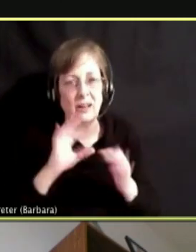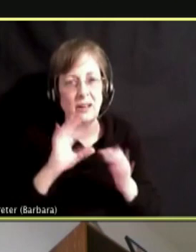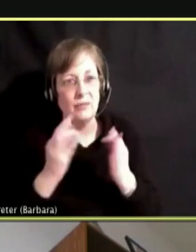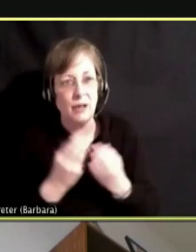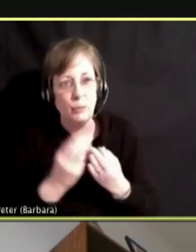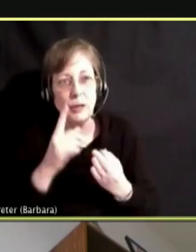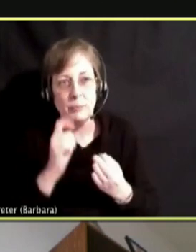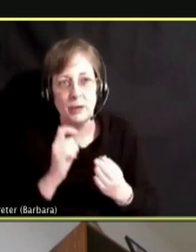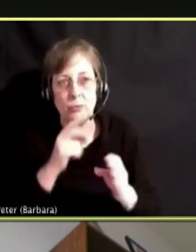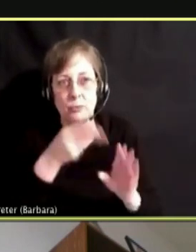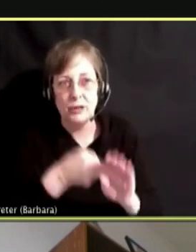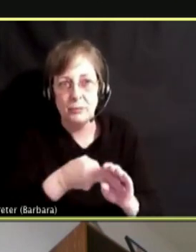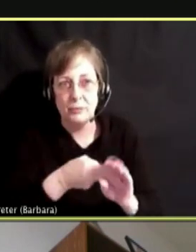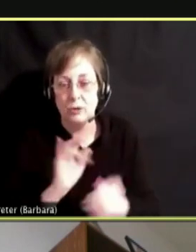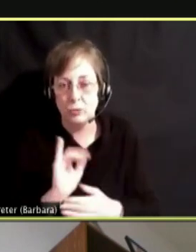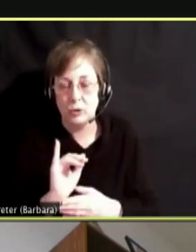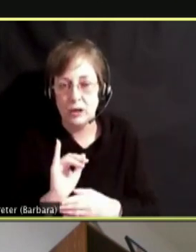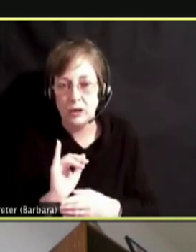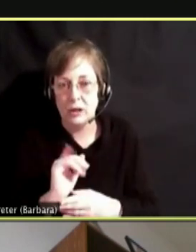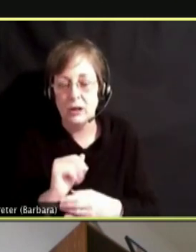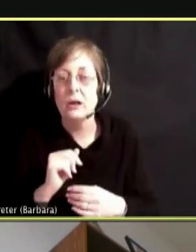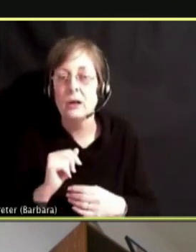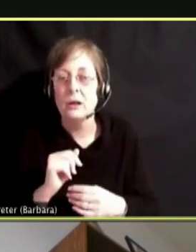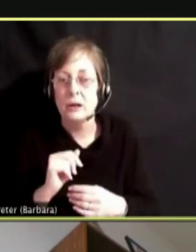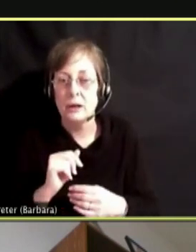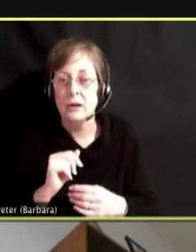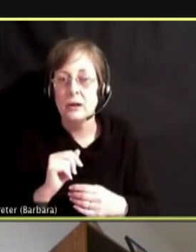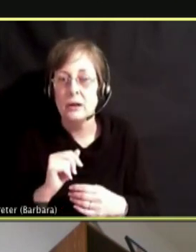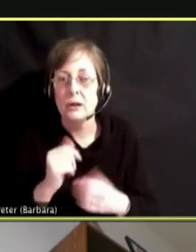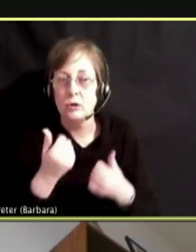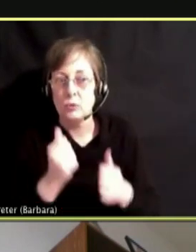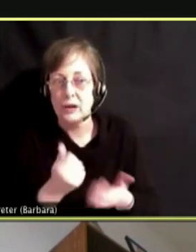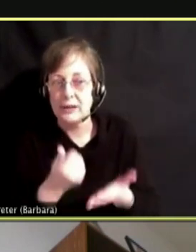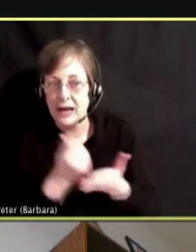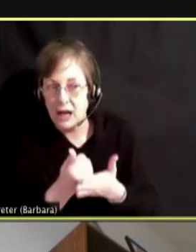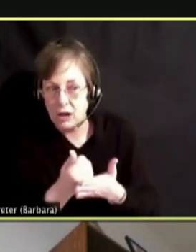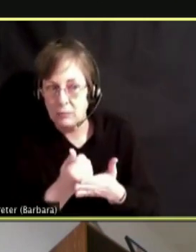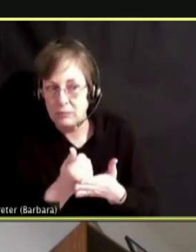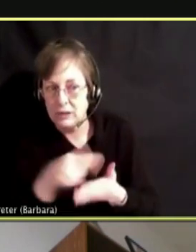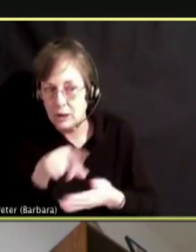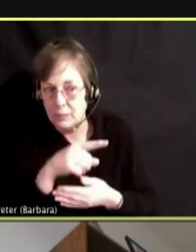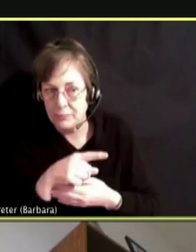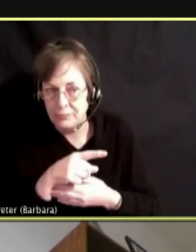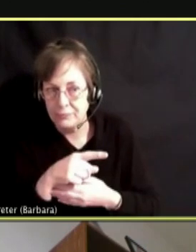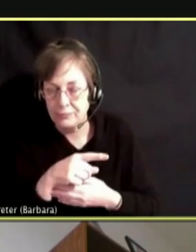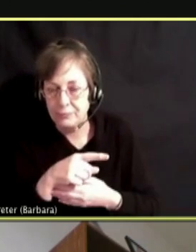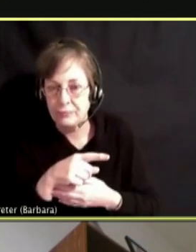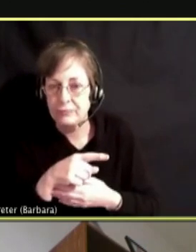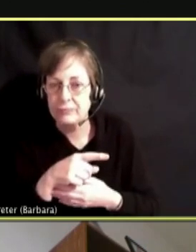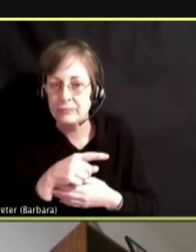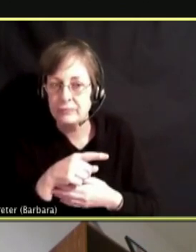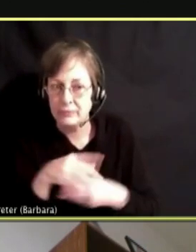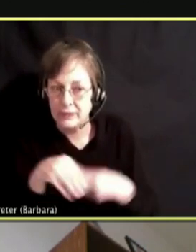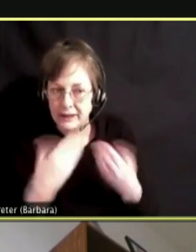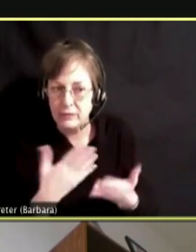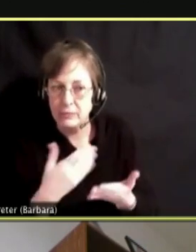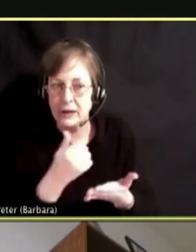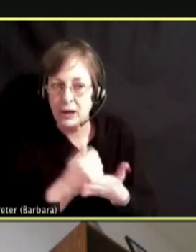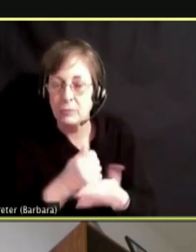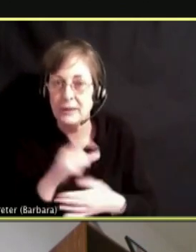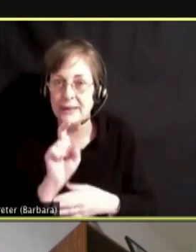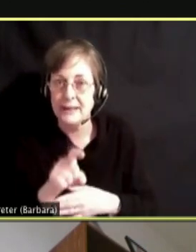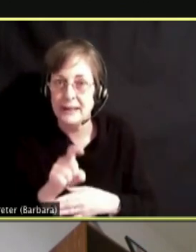AS PART OF TRYING TO HELP THEM TO GET THE HELP THEY NEED INSTEAD OF THINKING ABOUT GOING